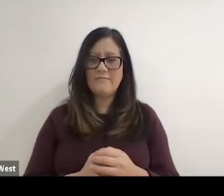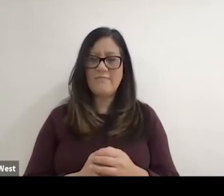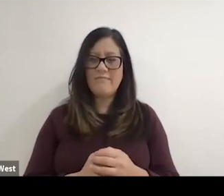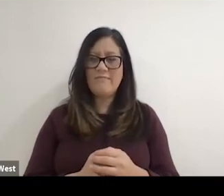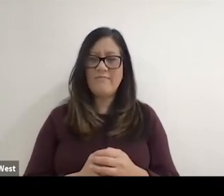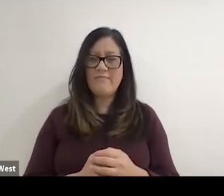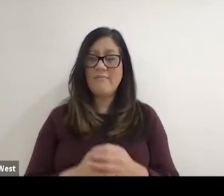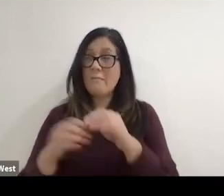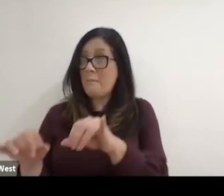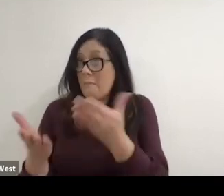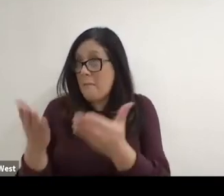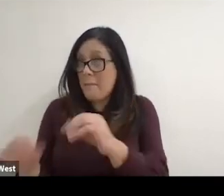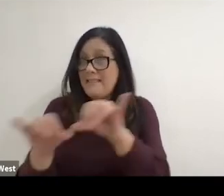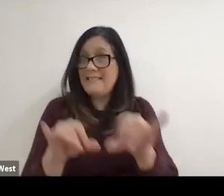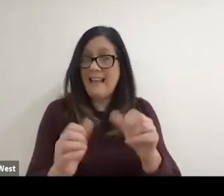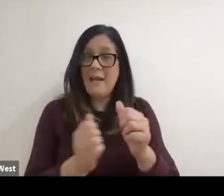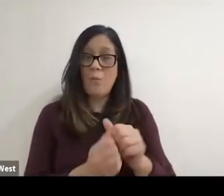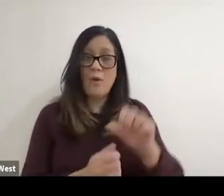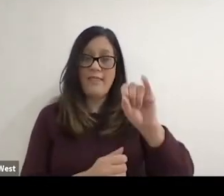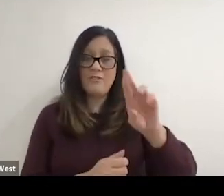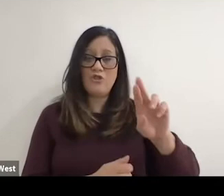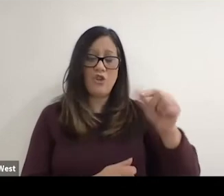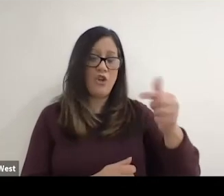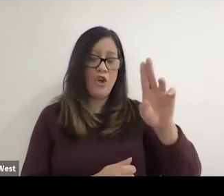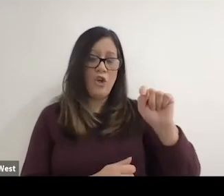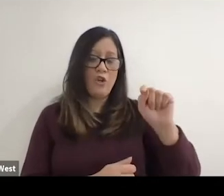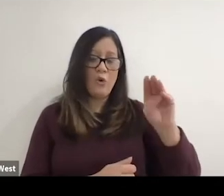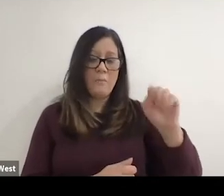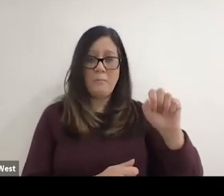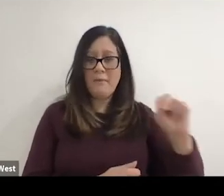you know, maybe Sir. Ludwig Guttmann, you know, went through.